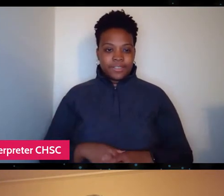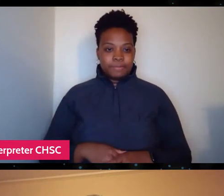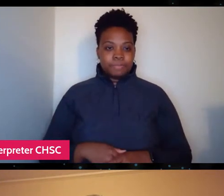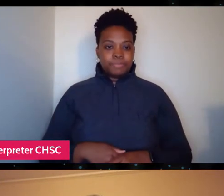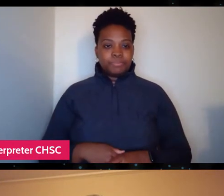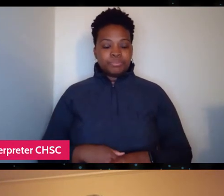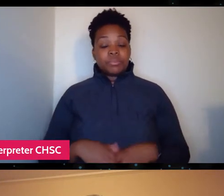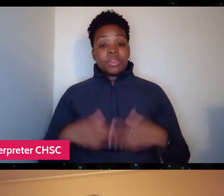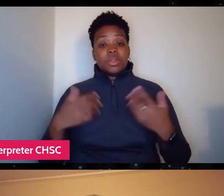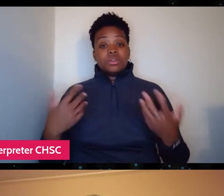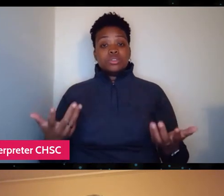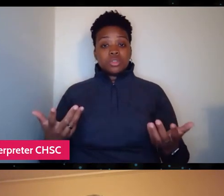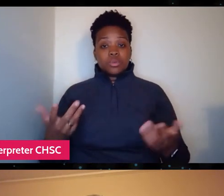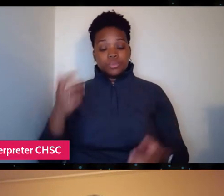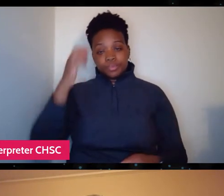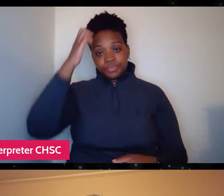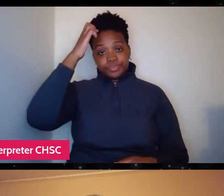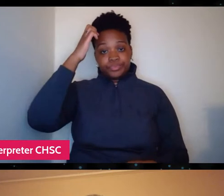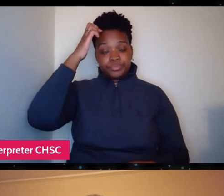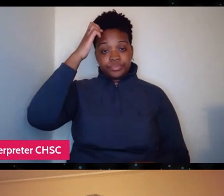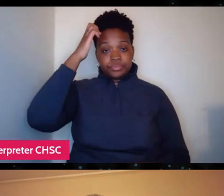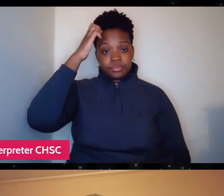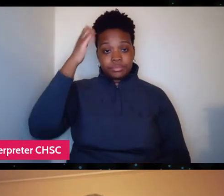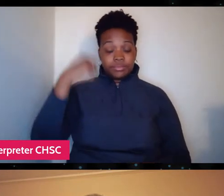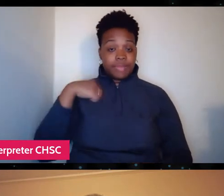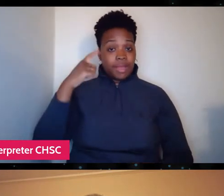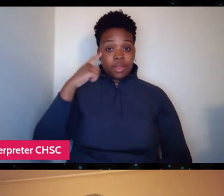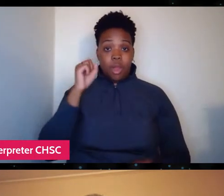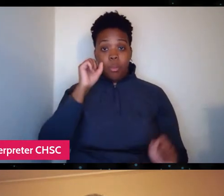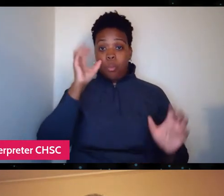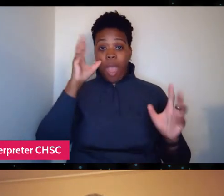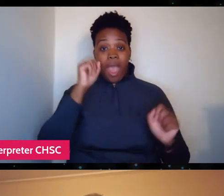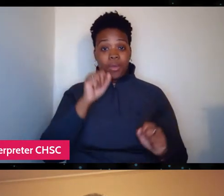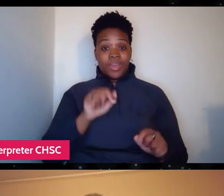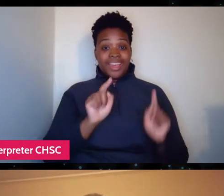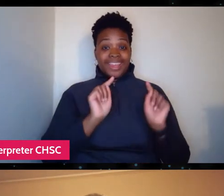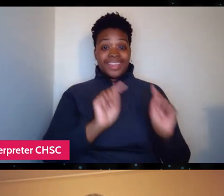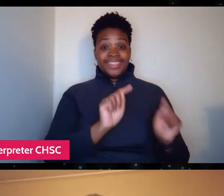So I thought, wow, this is exactly what I'm looking for,